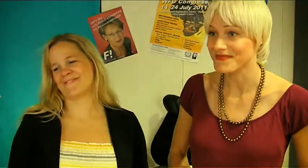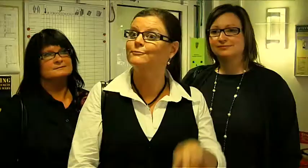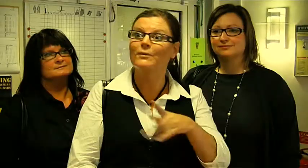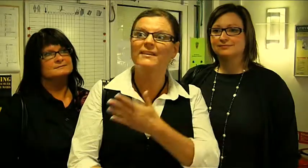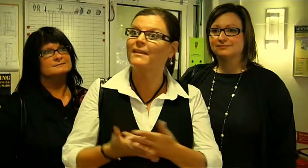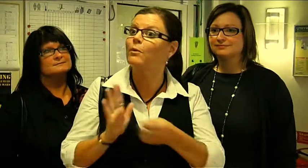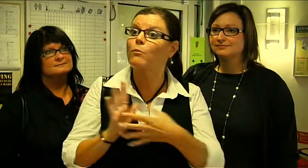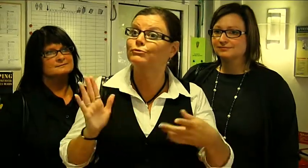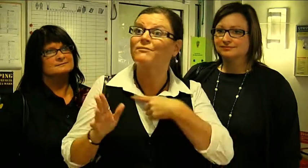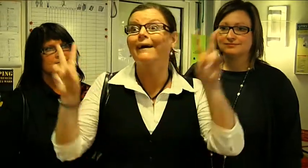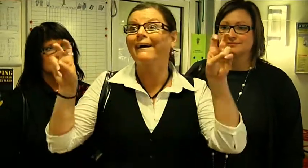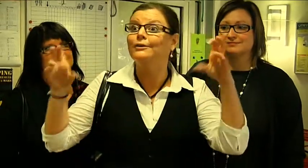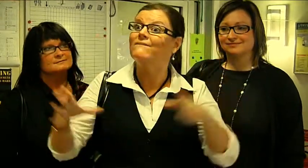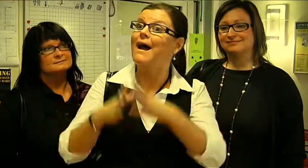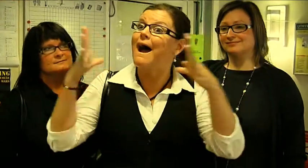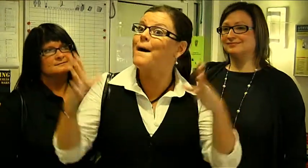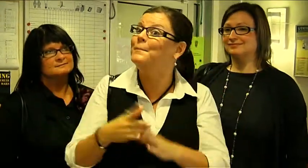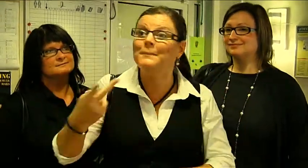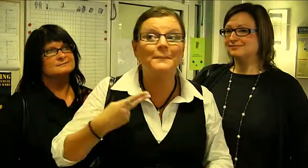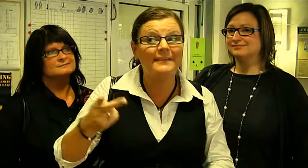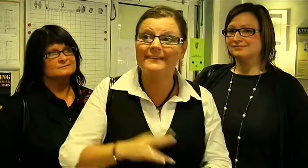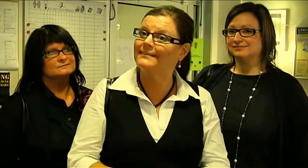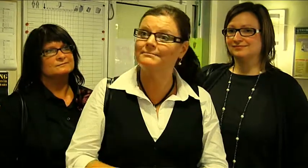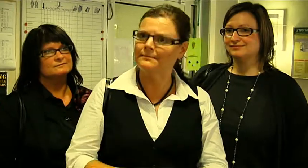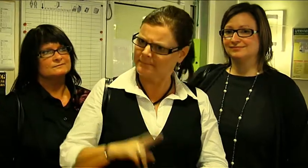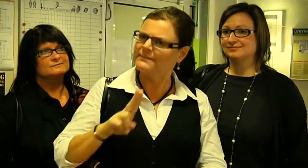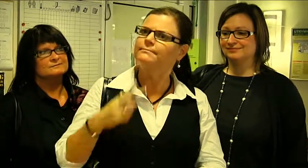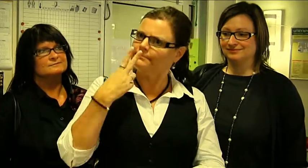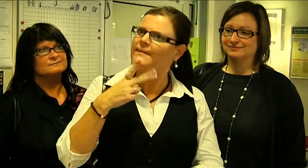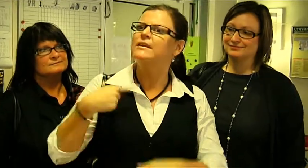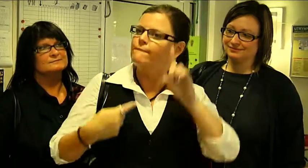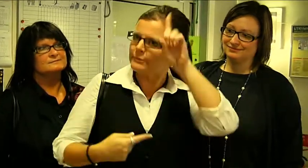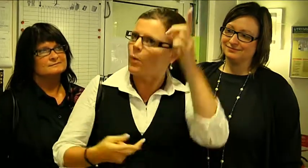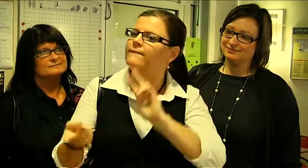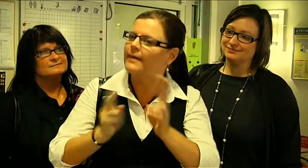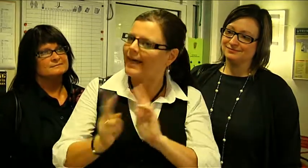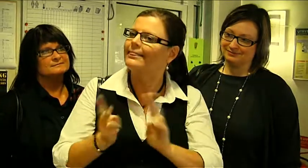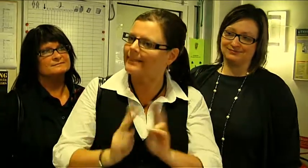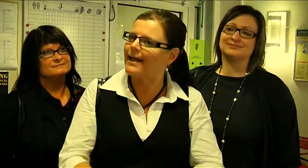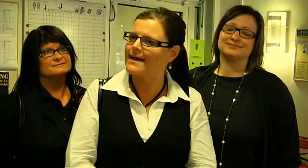It's not because we are like a family but because we understand each other.